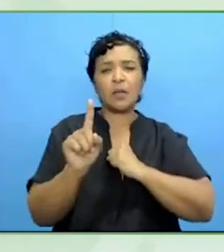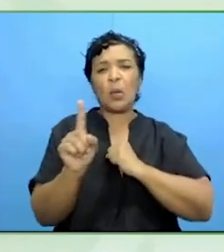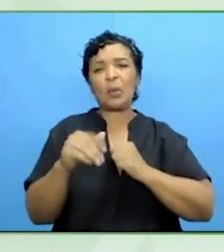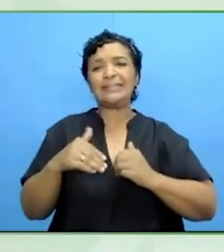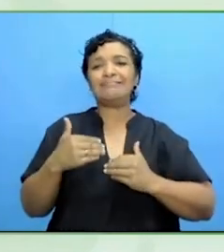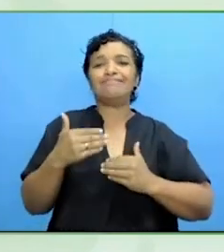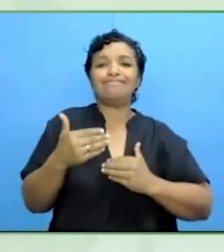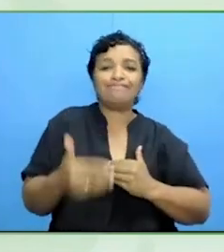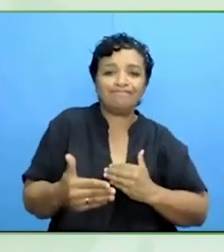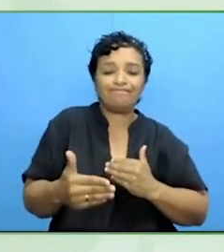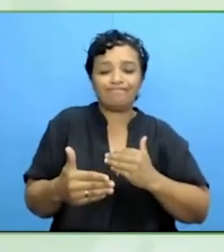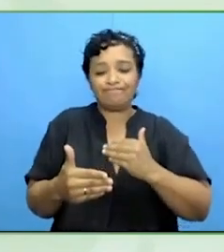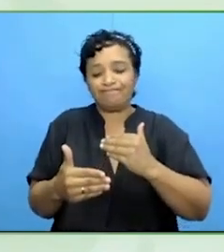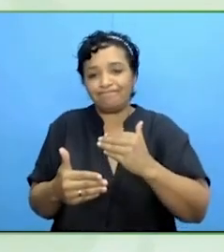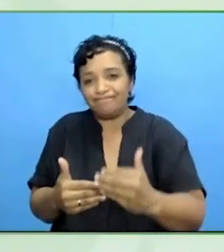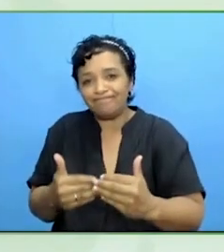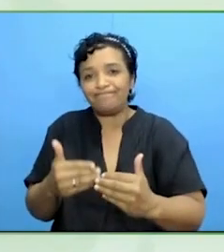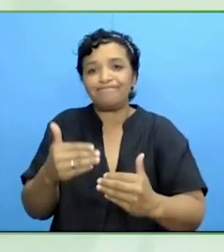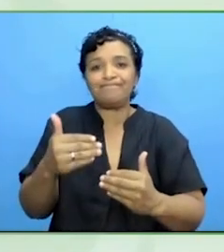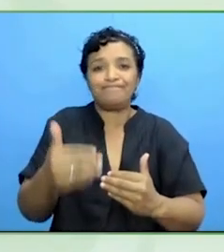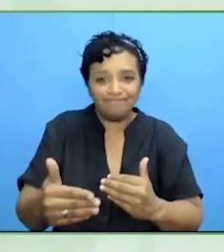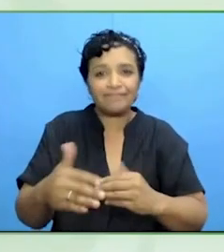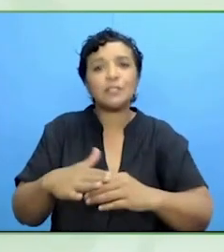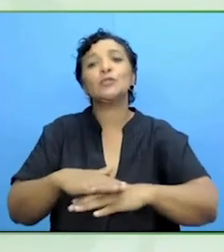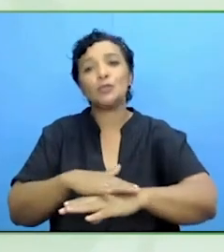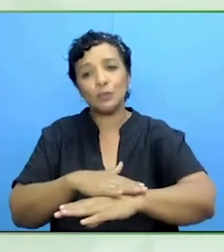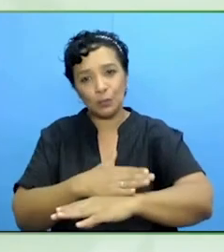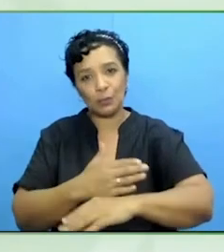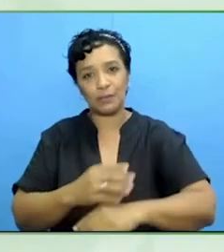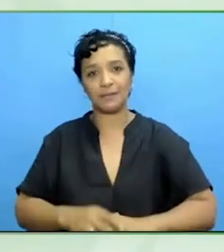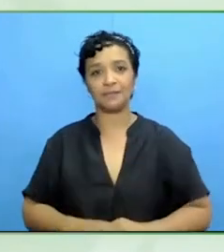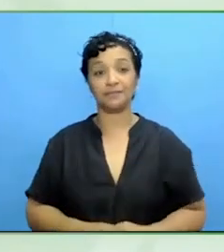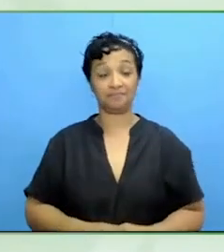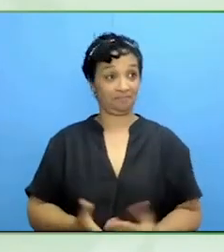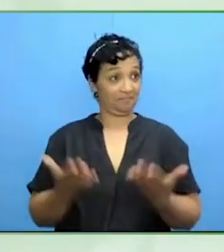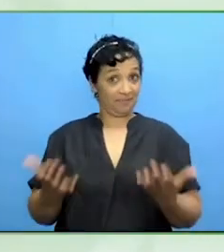Well, you have an audience you are, and you are talking about